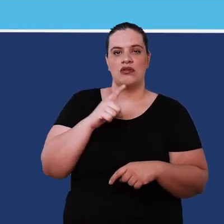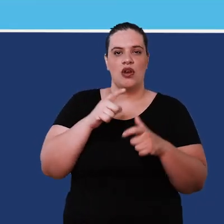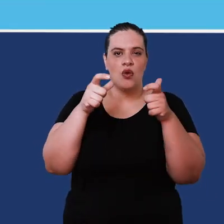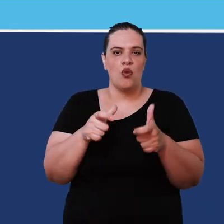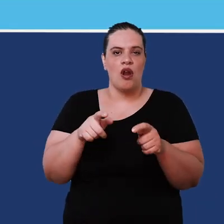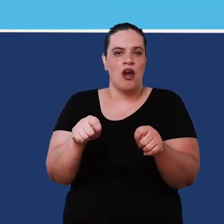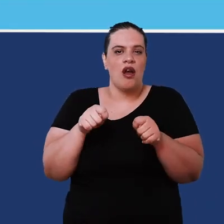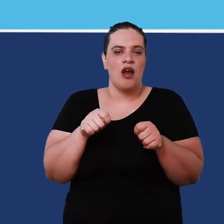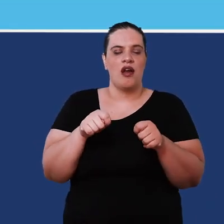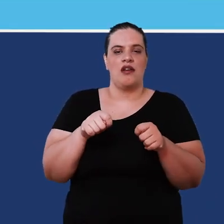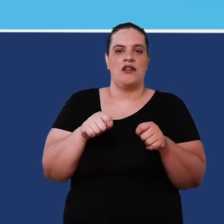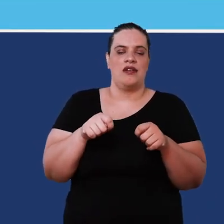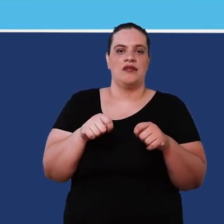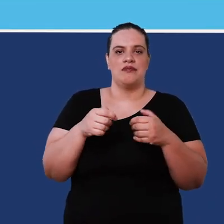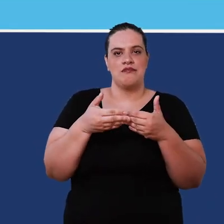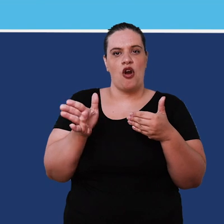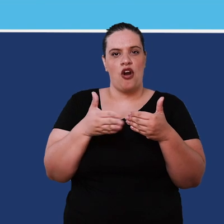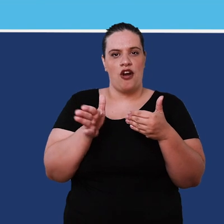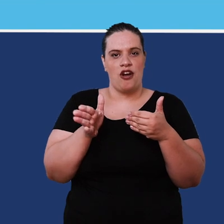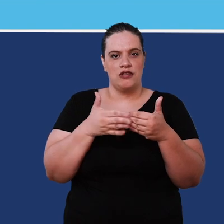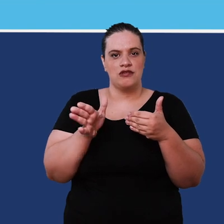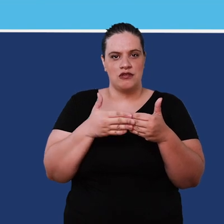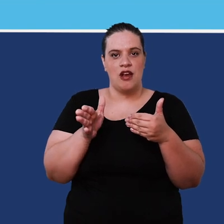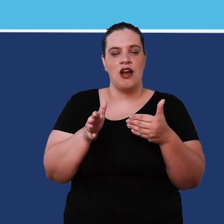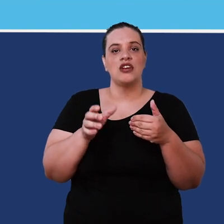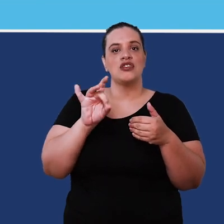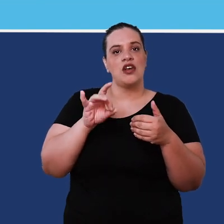sewer check valve type hatch this valve it has an opening and closing mechanism